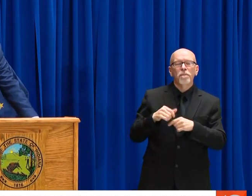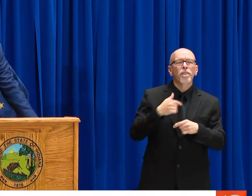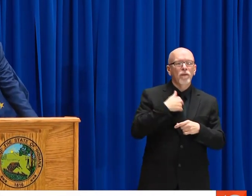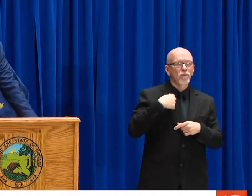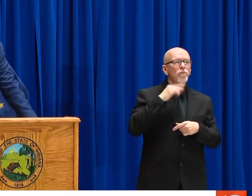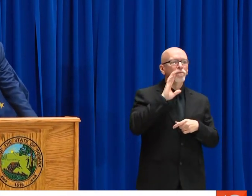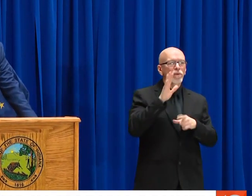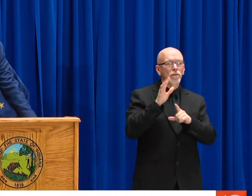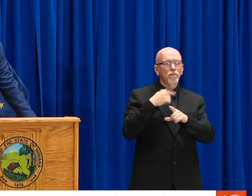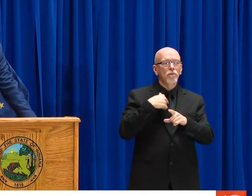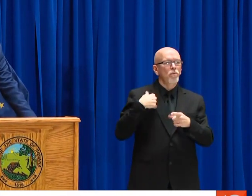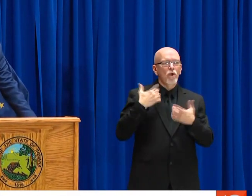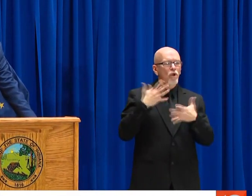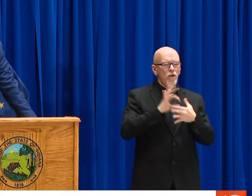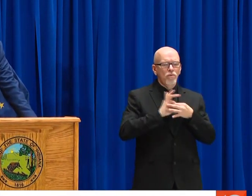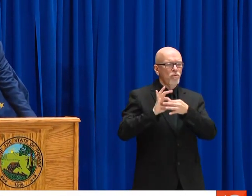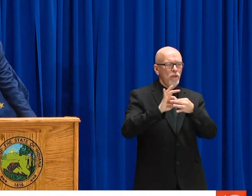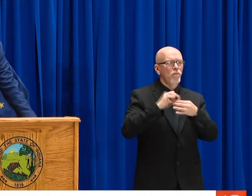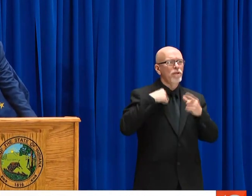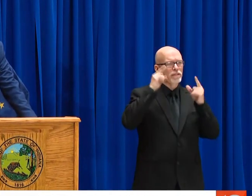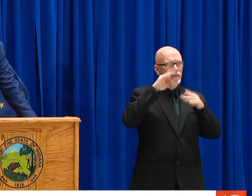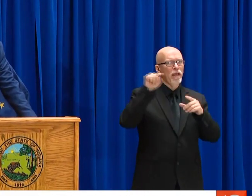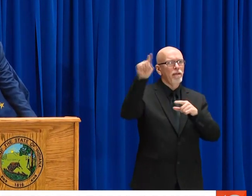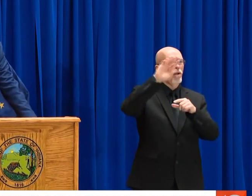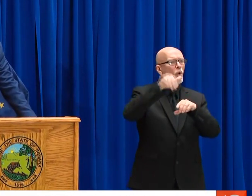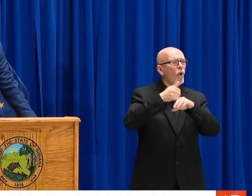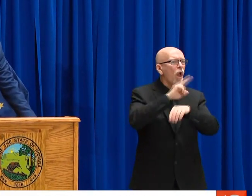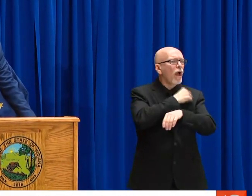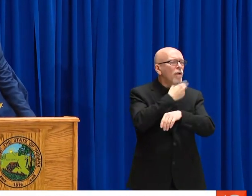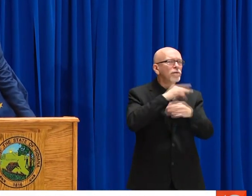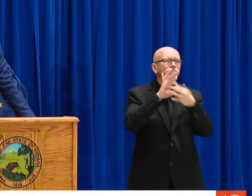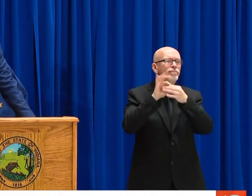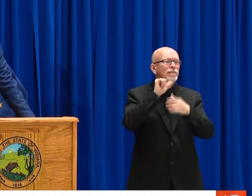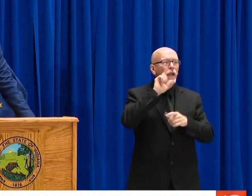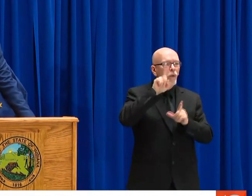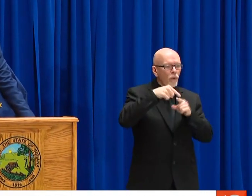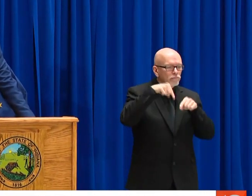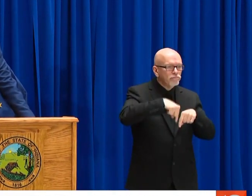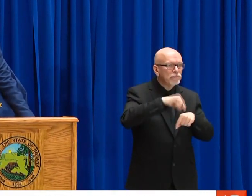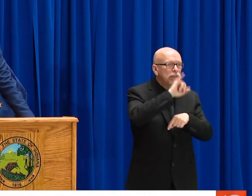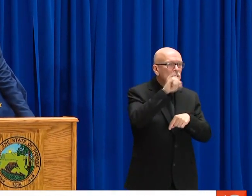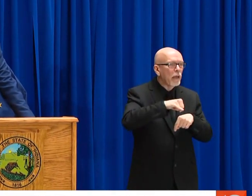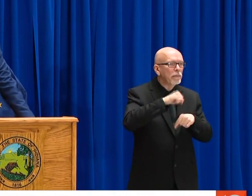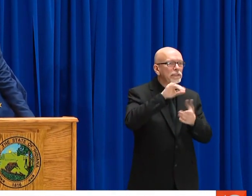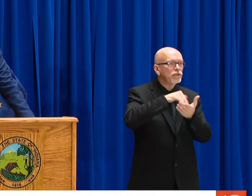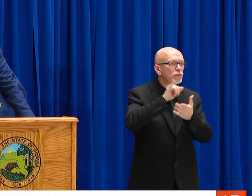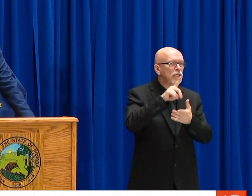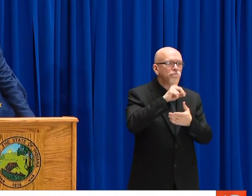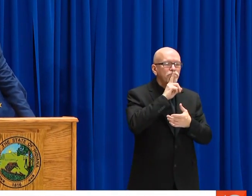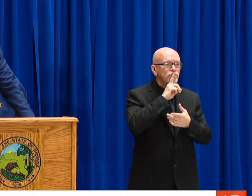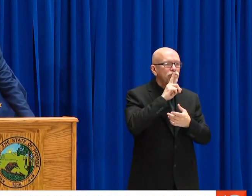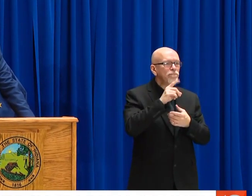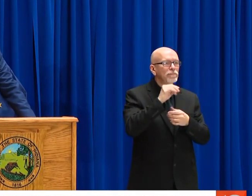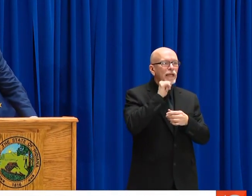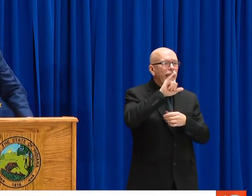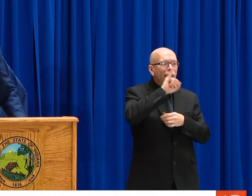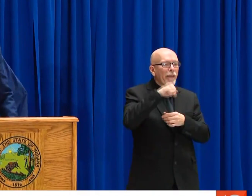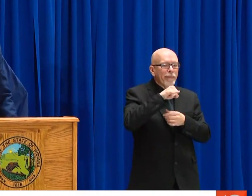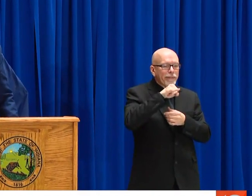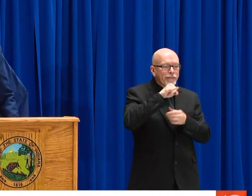THROUGHOUT THE STATE? YES. OR THE REST OF THE STATE'S GOING TO COME THROUGH MARION COUNTY -- NO, NO, NO. WE'RE GOING TO GO TO THEM. WE'RE ALREADY GOING TO THEM.